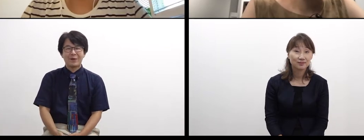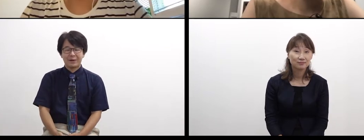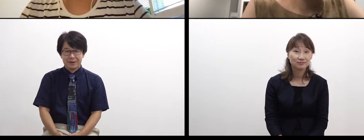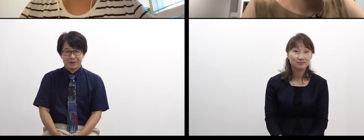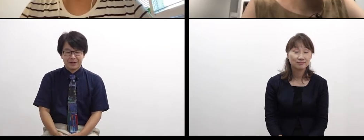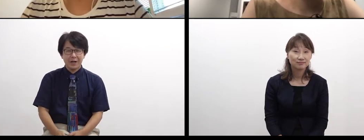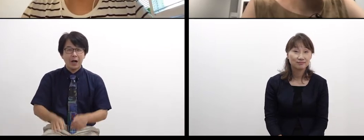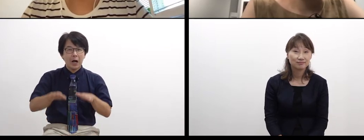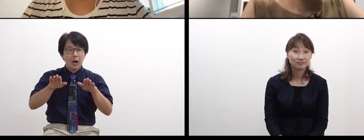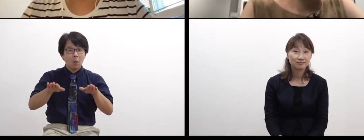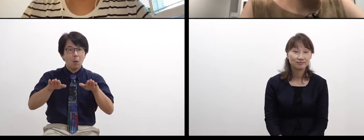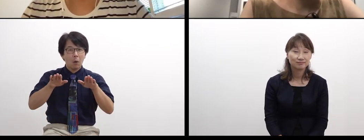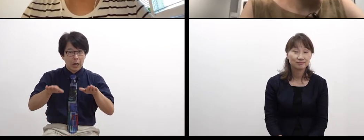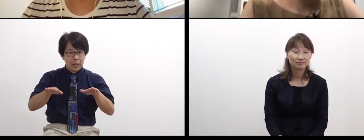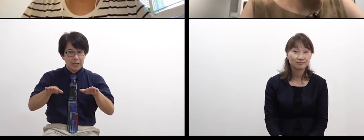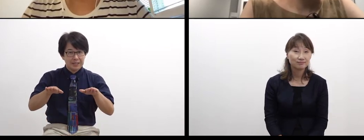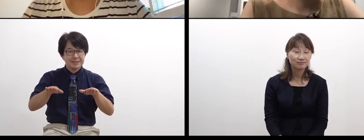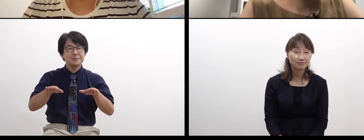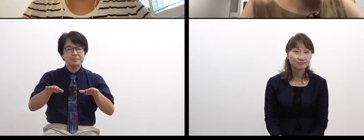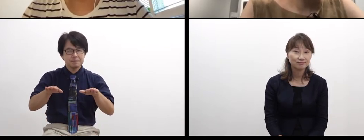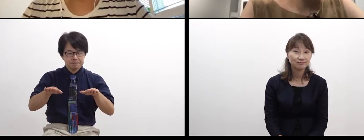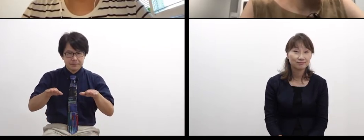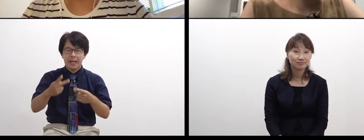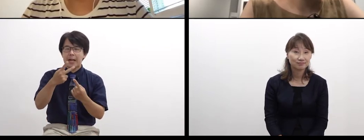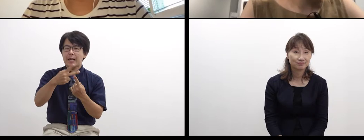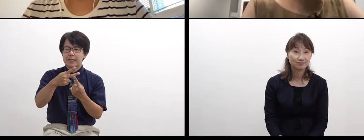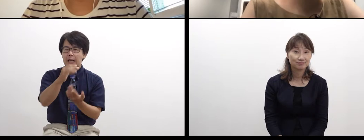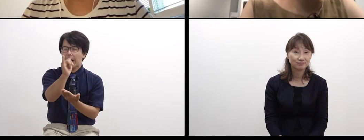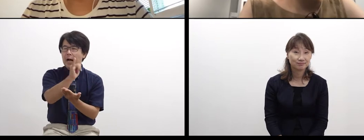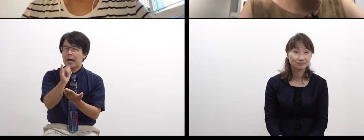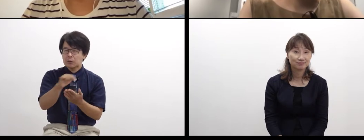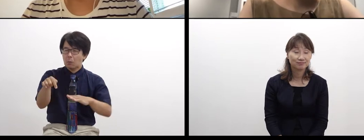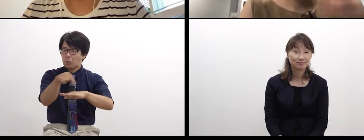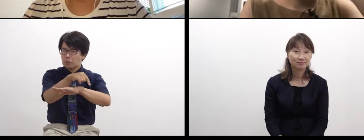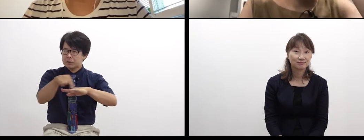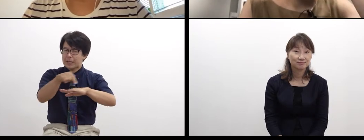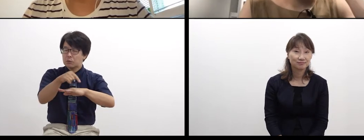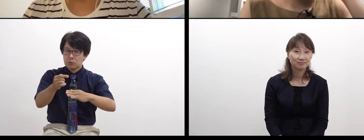in this "Letter / Art / Project TODOKU",